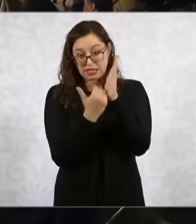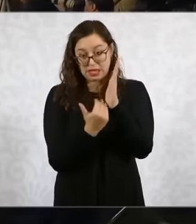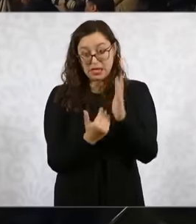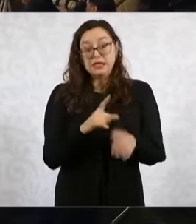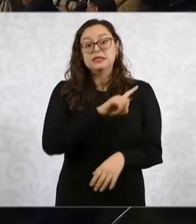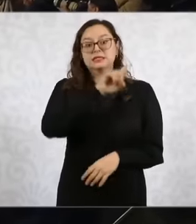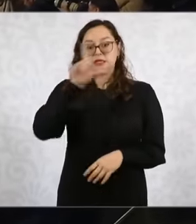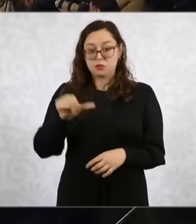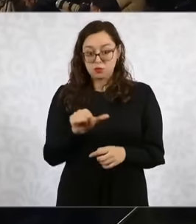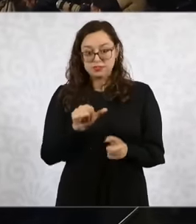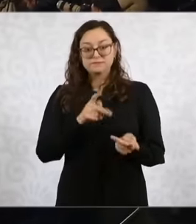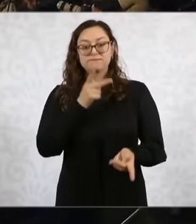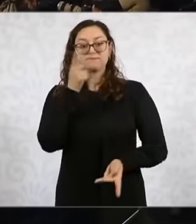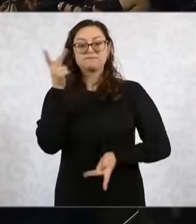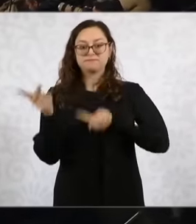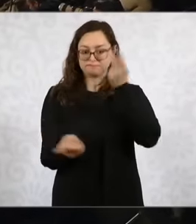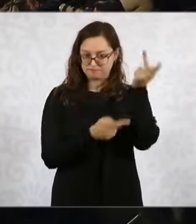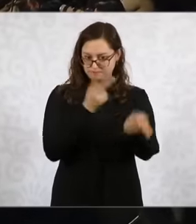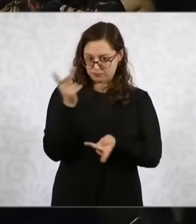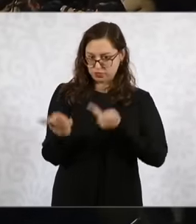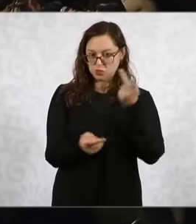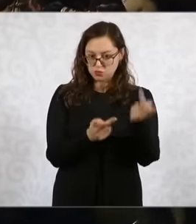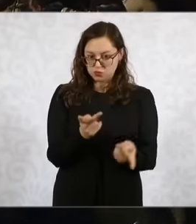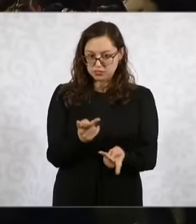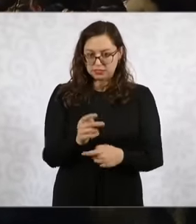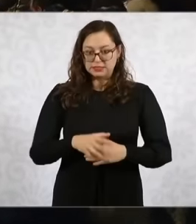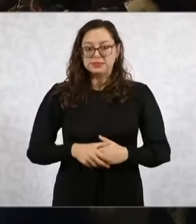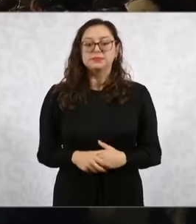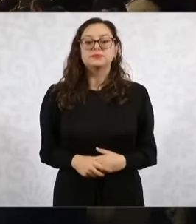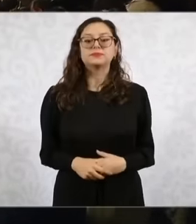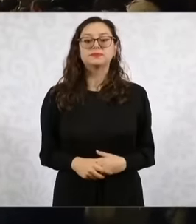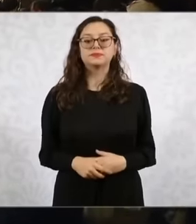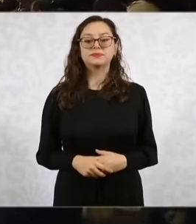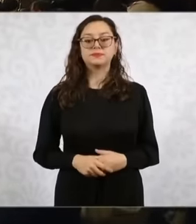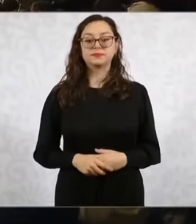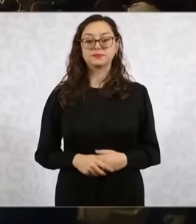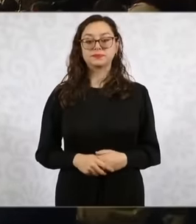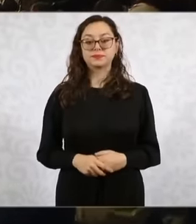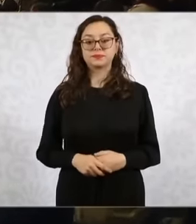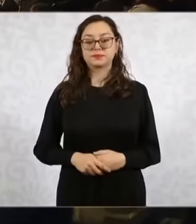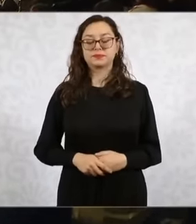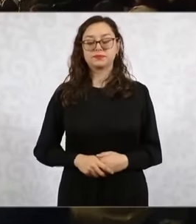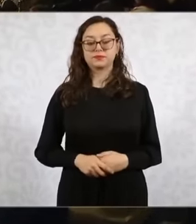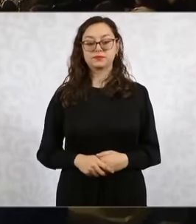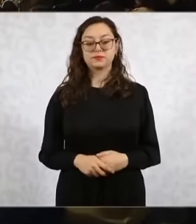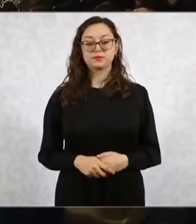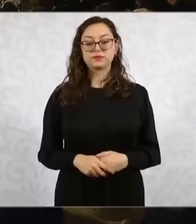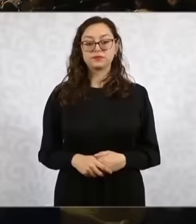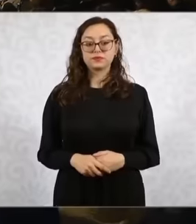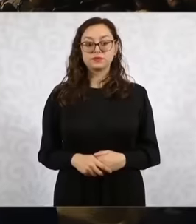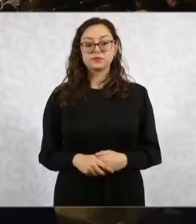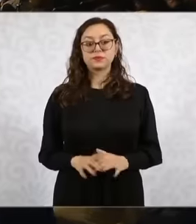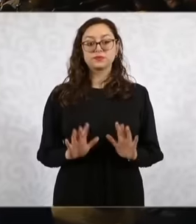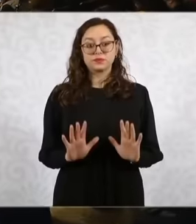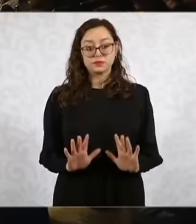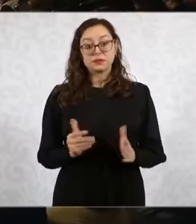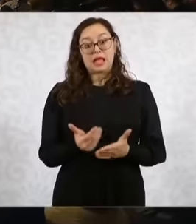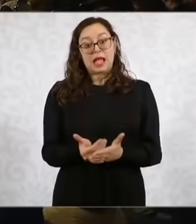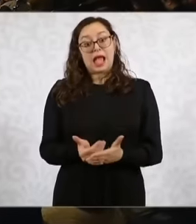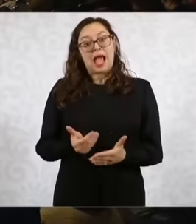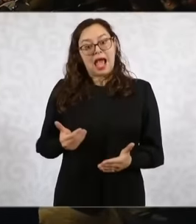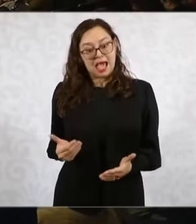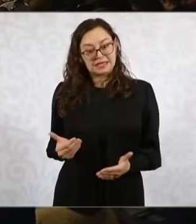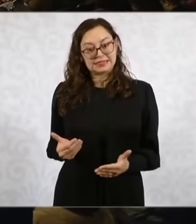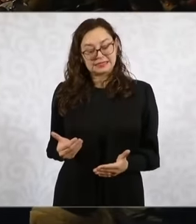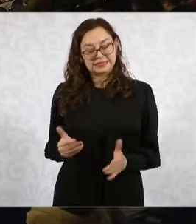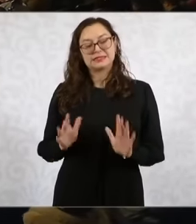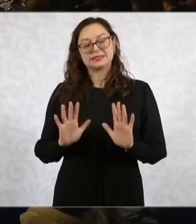and before that just tell you that the mornings now we are going to